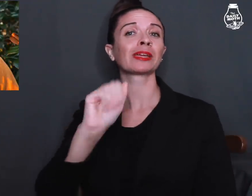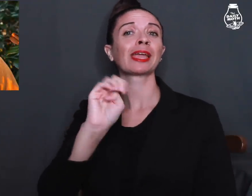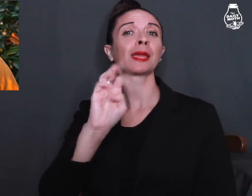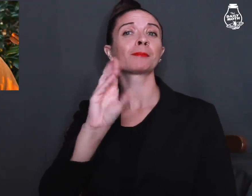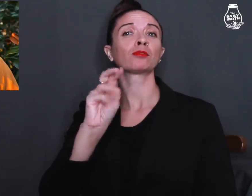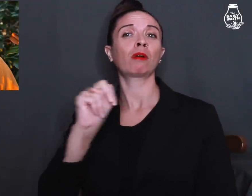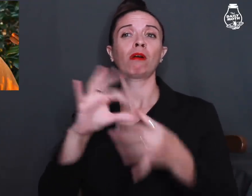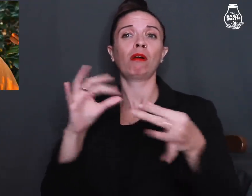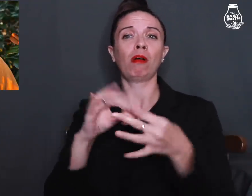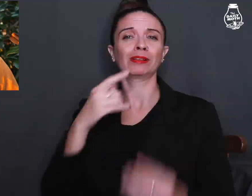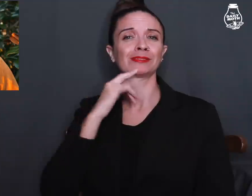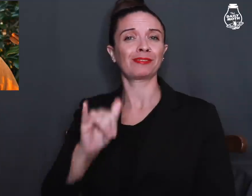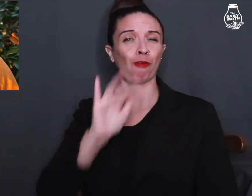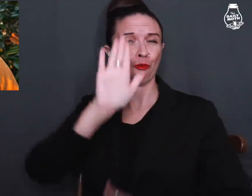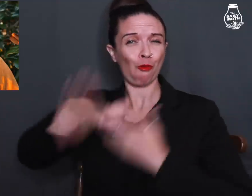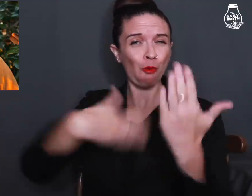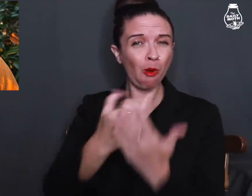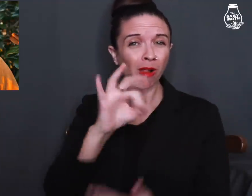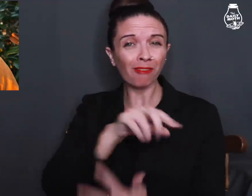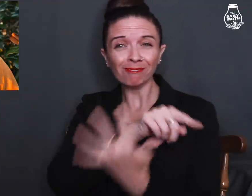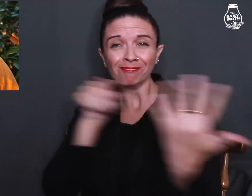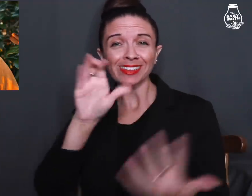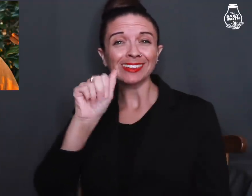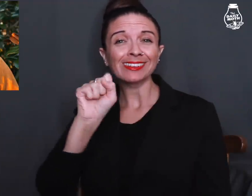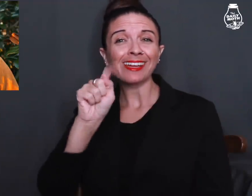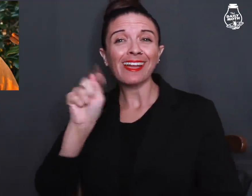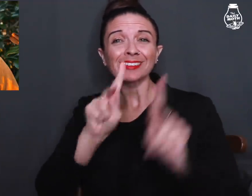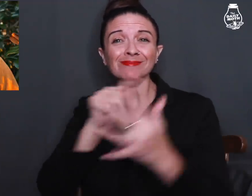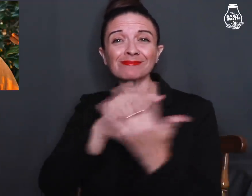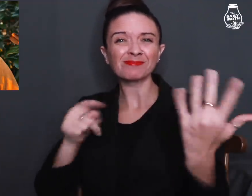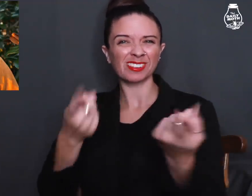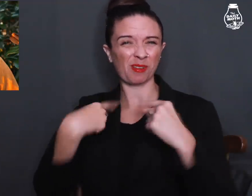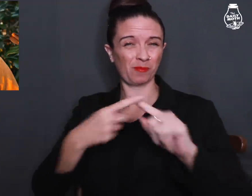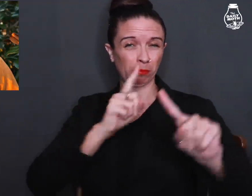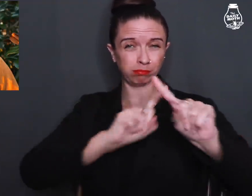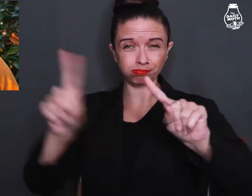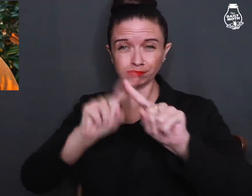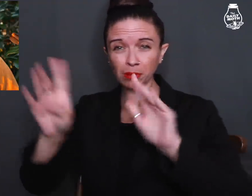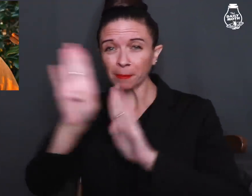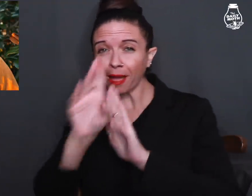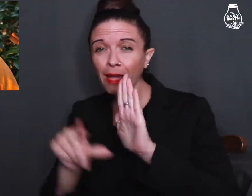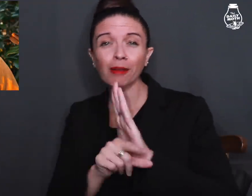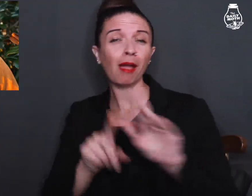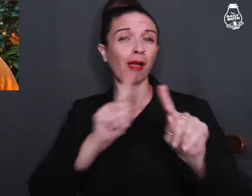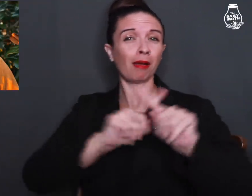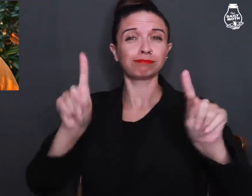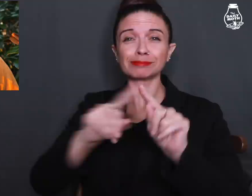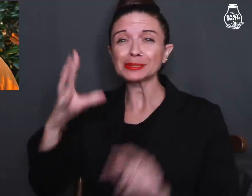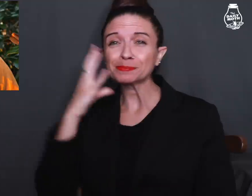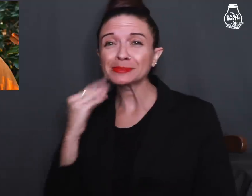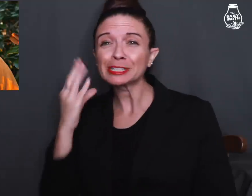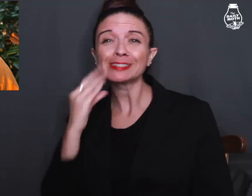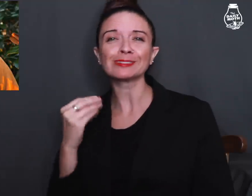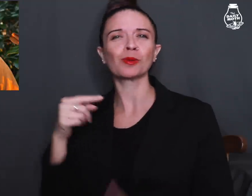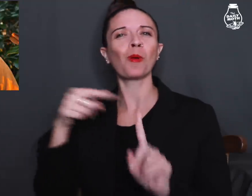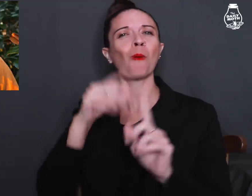Cameron says that all of the cast members come from different backgrounds with different experiences.